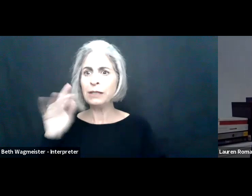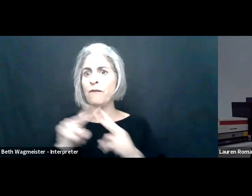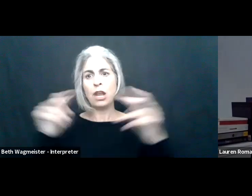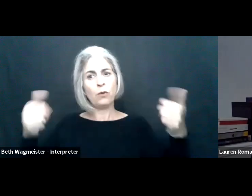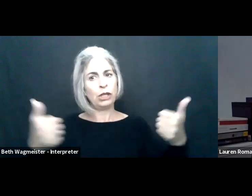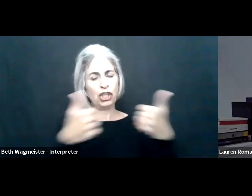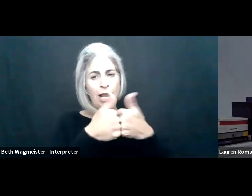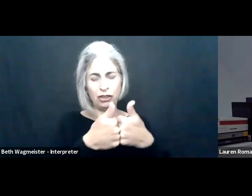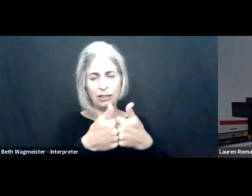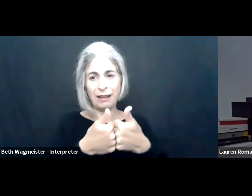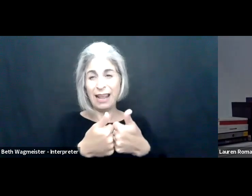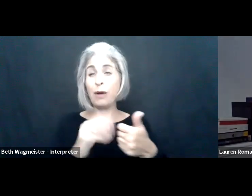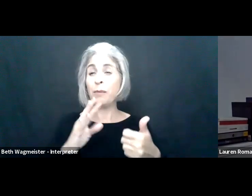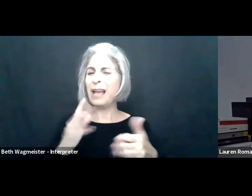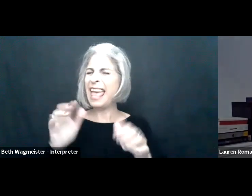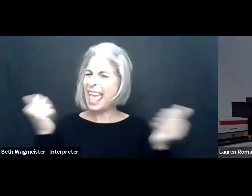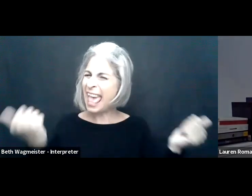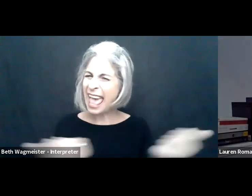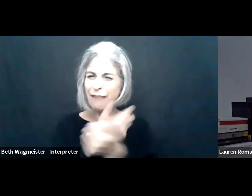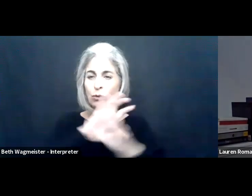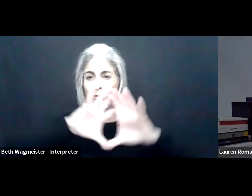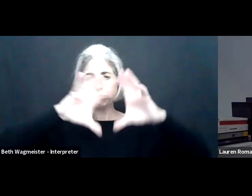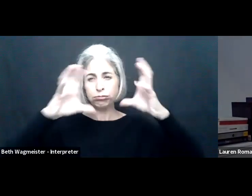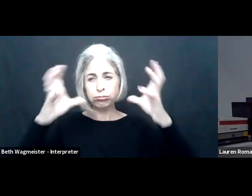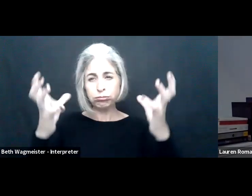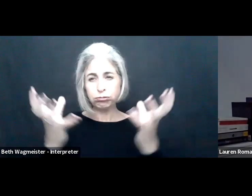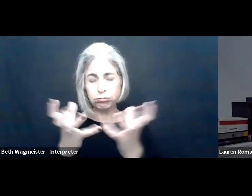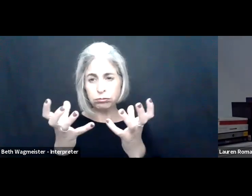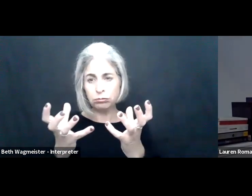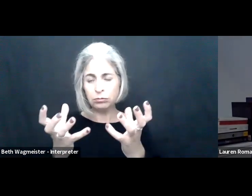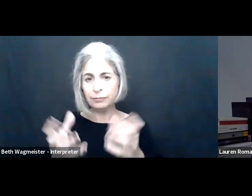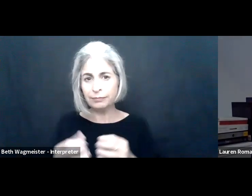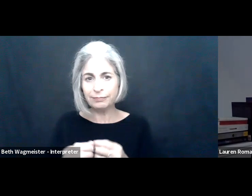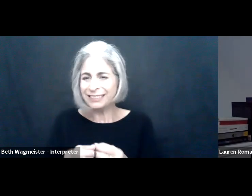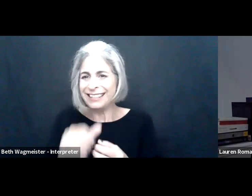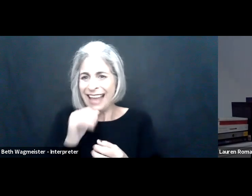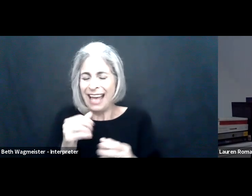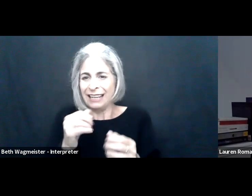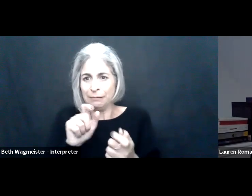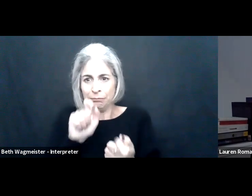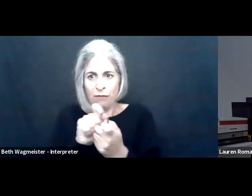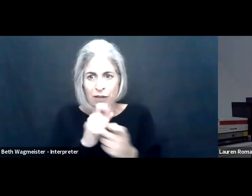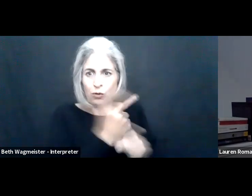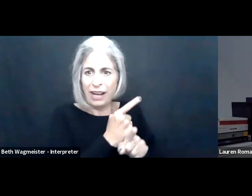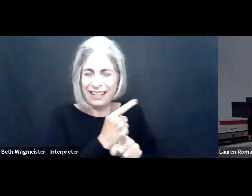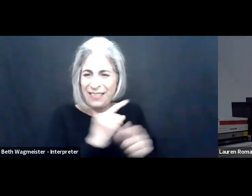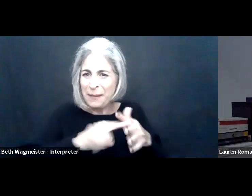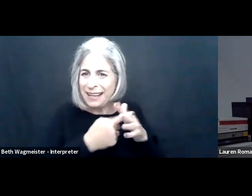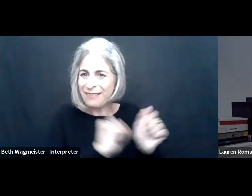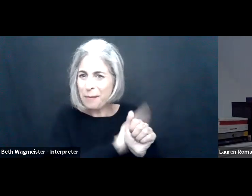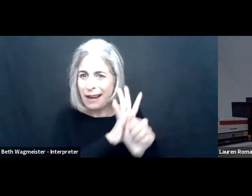You know, and again, I'm speaking with business leaders across the globe here.